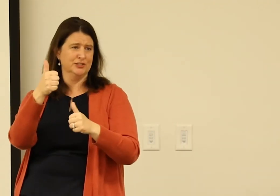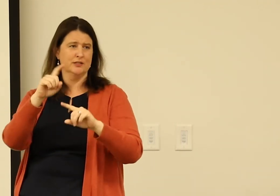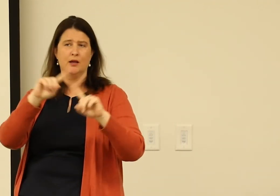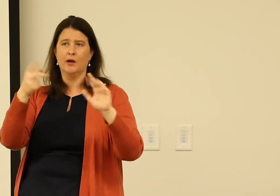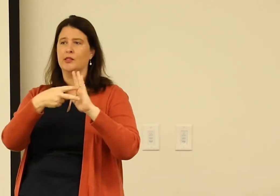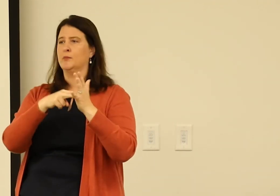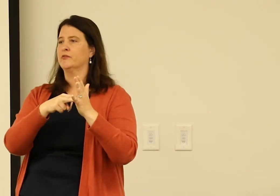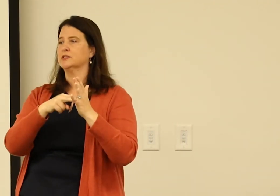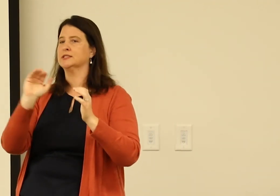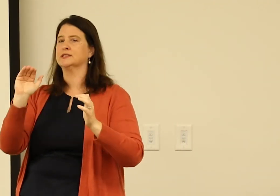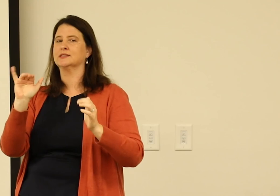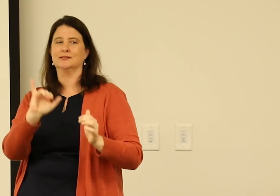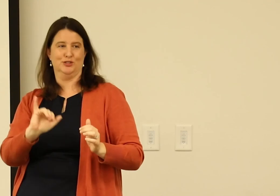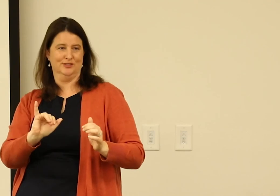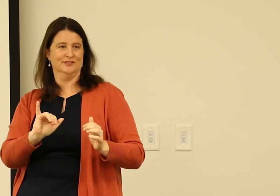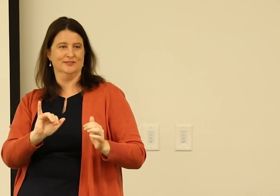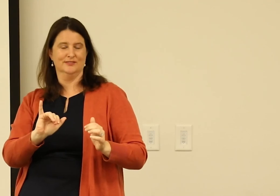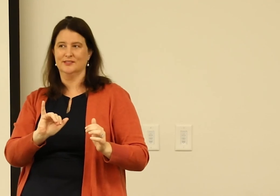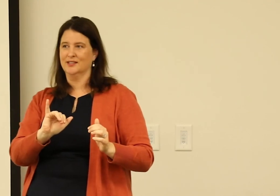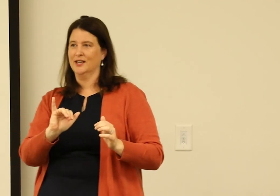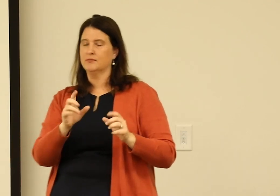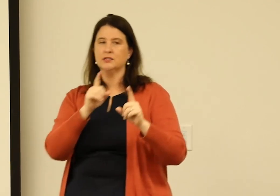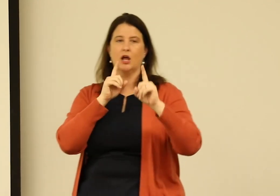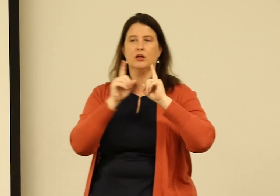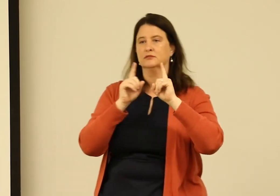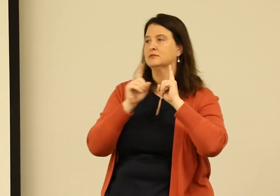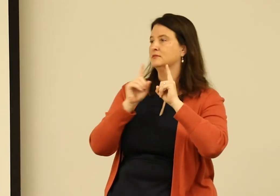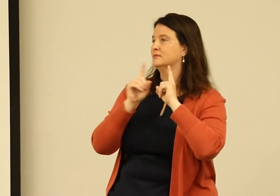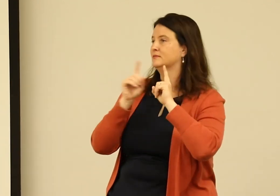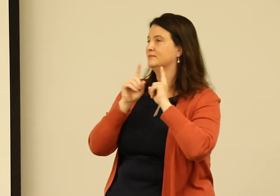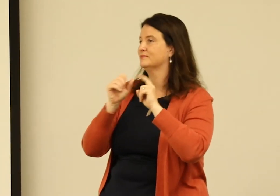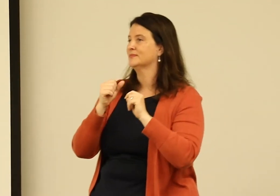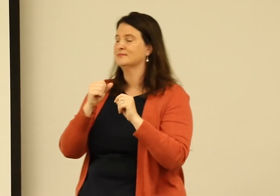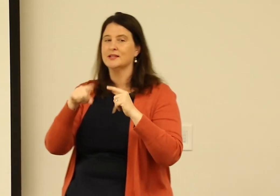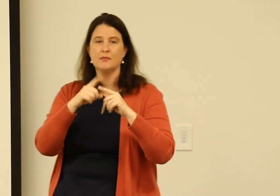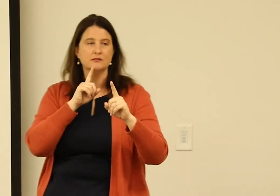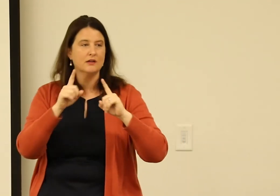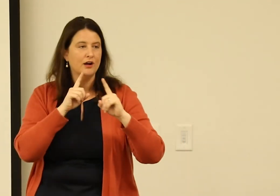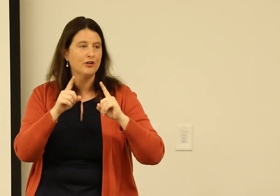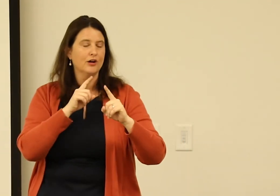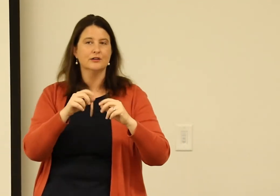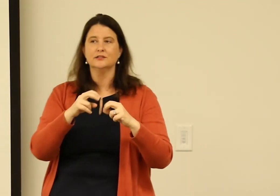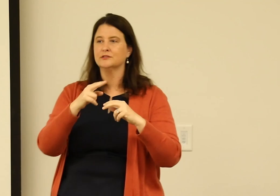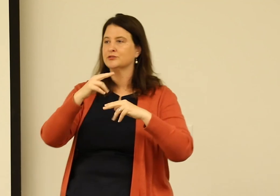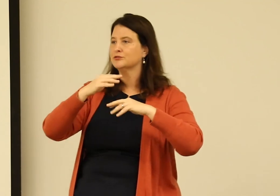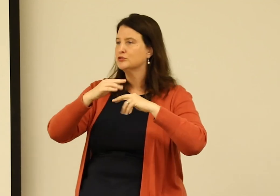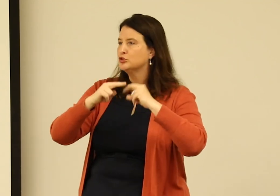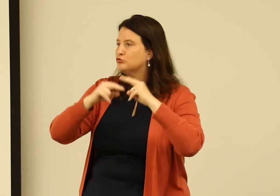engage for changes is different, but the goal is the same: to start a dialog. It's about starting a dialog,